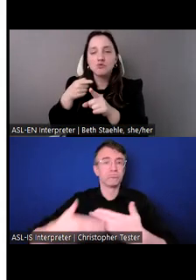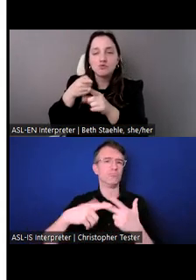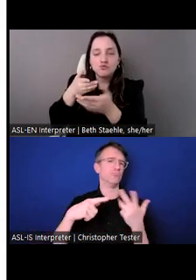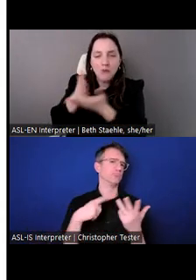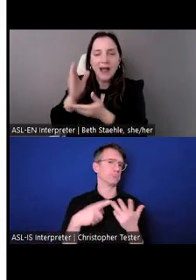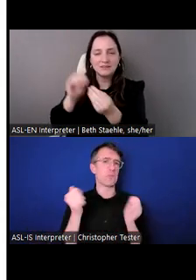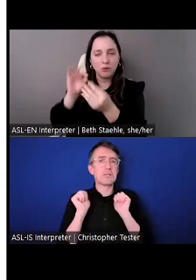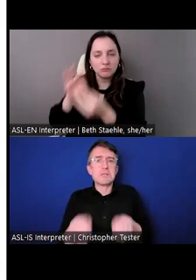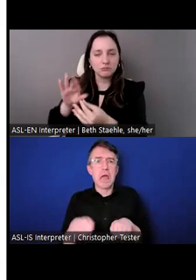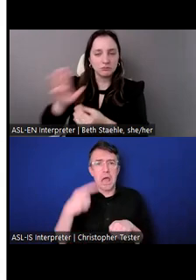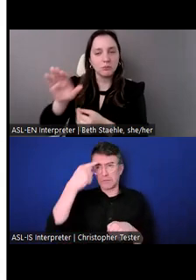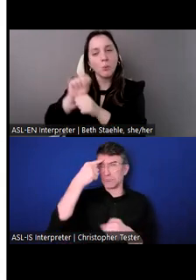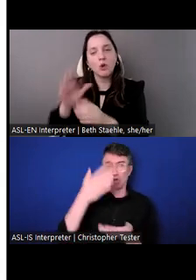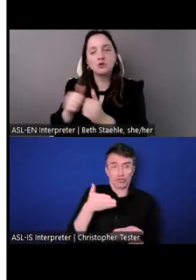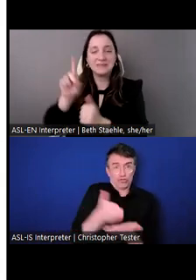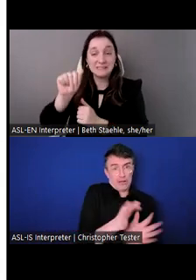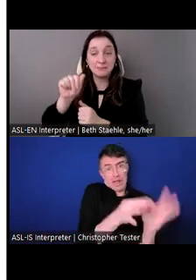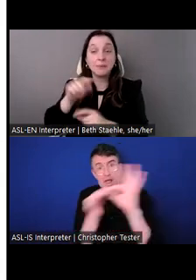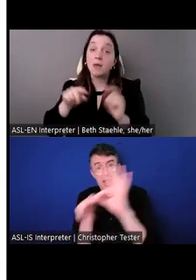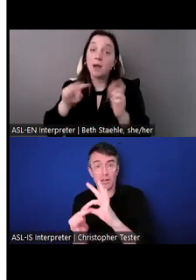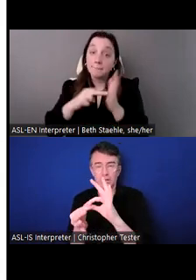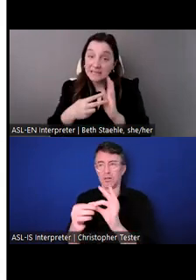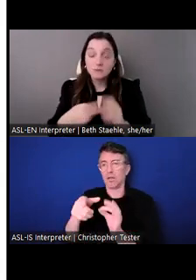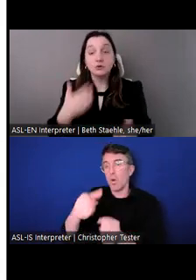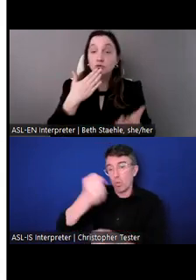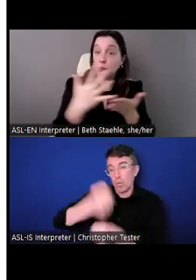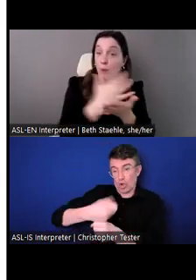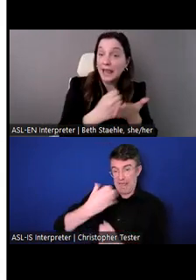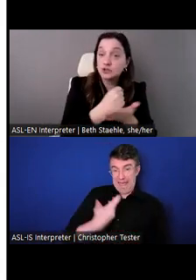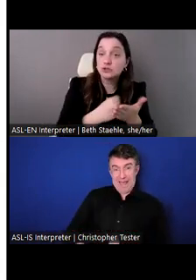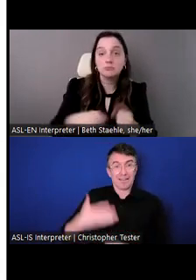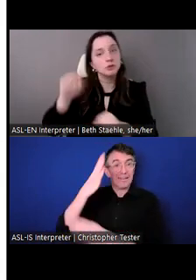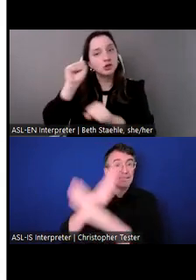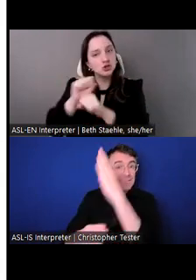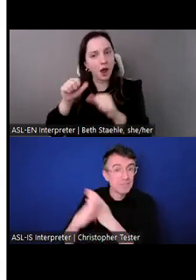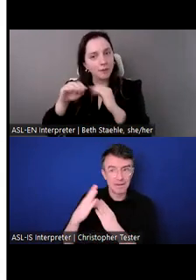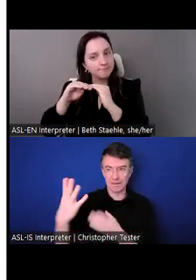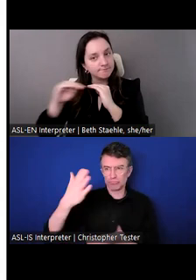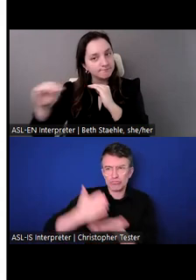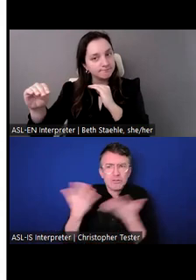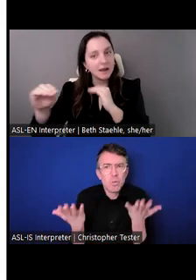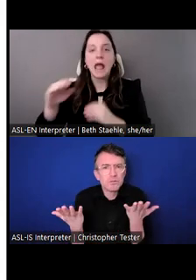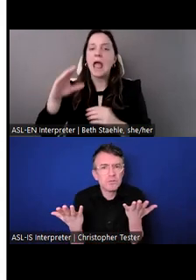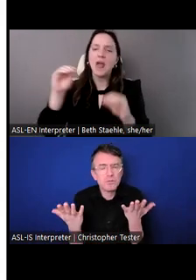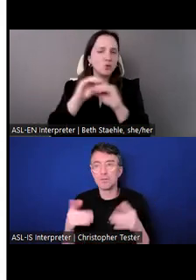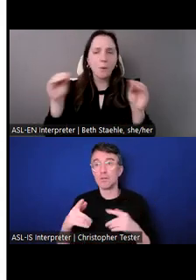We also focus on living wages, job protection, and, really, an end to exploitation and abuse.